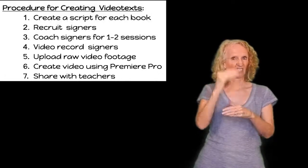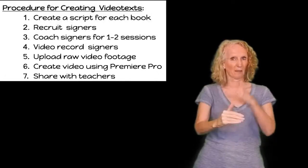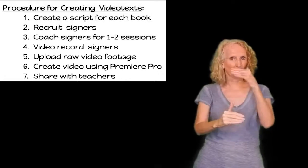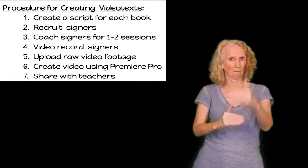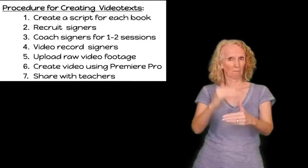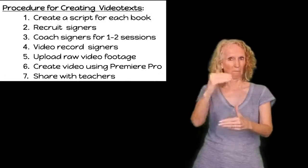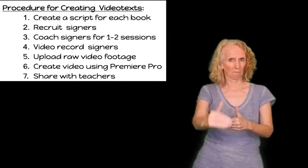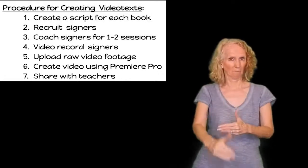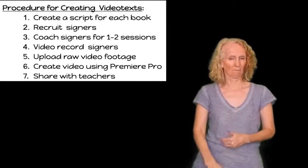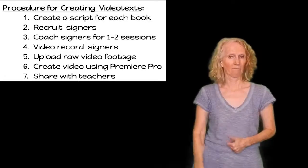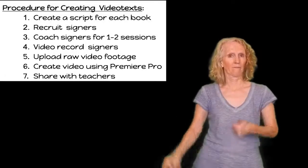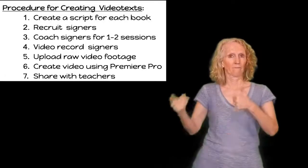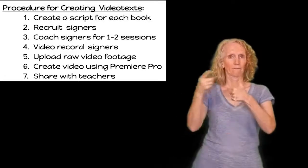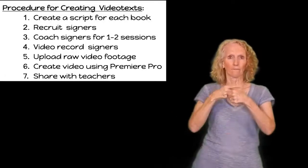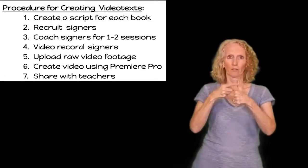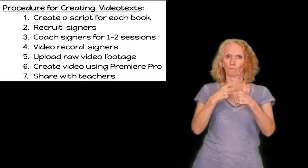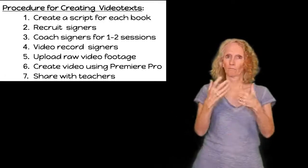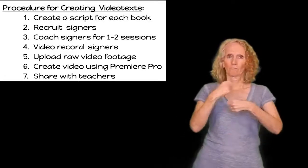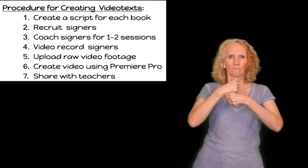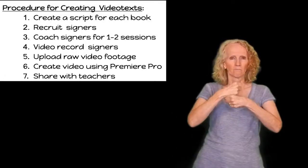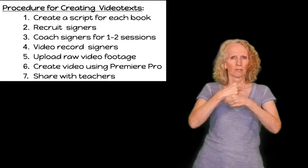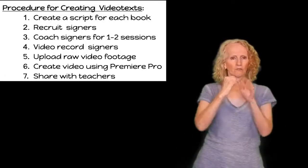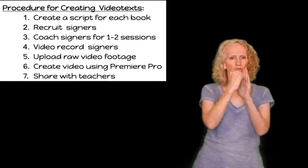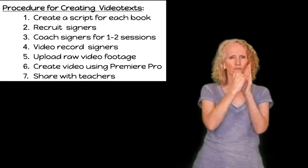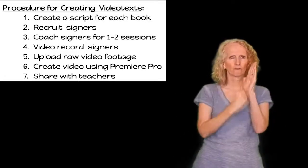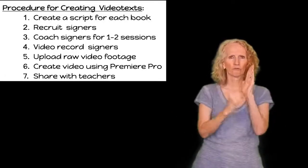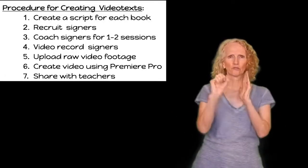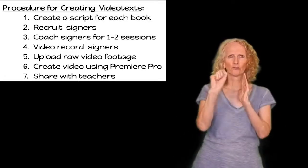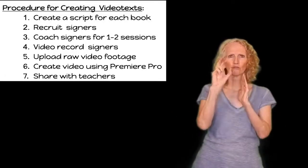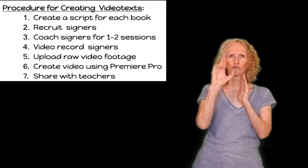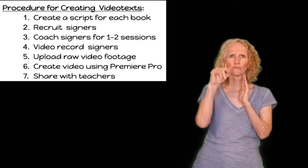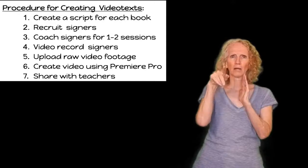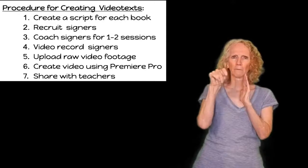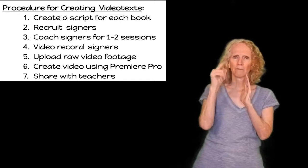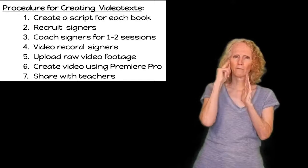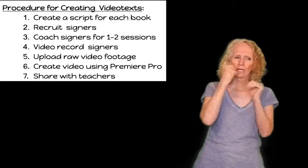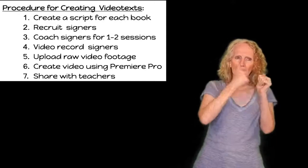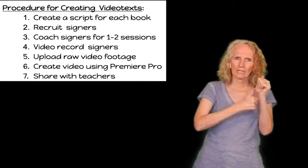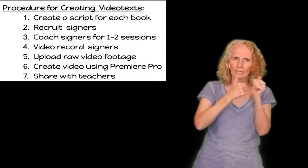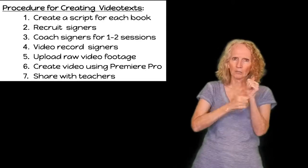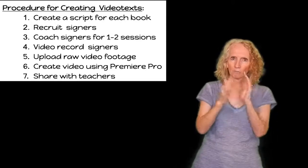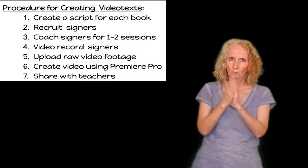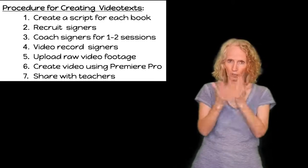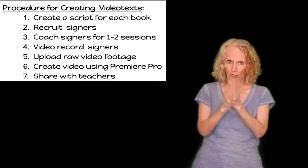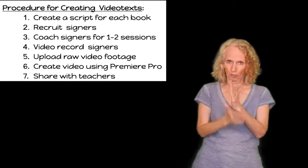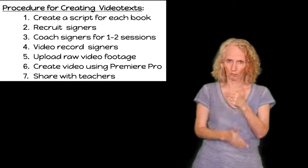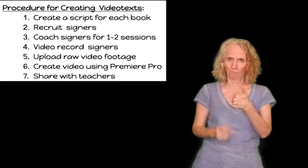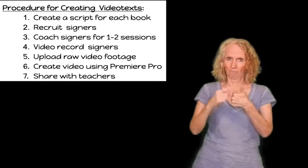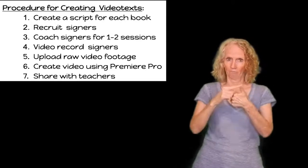steps first step